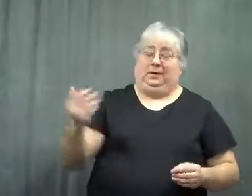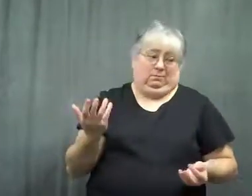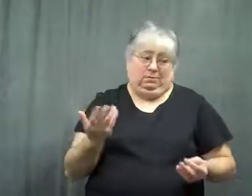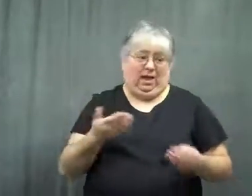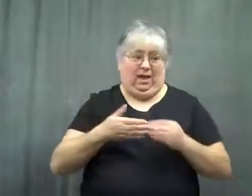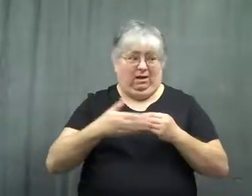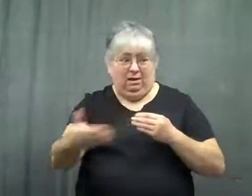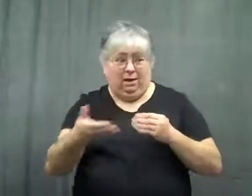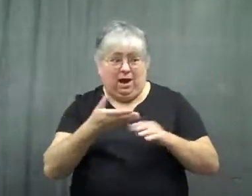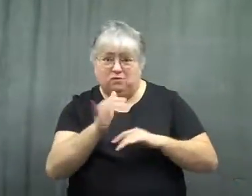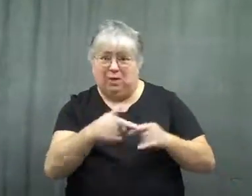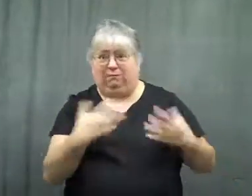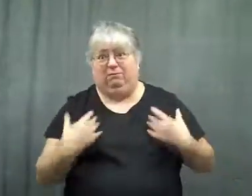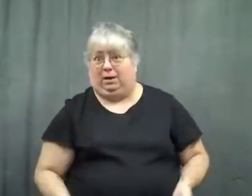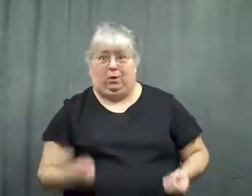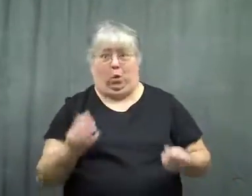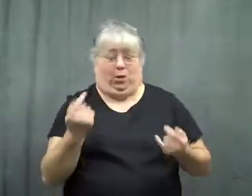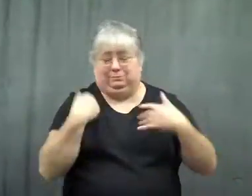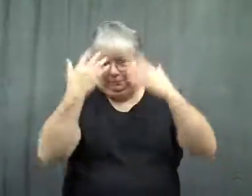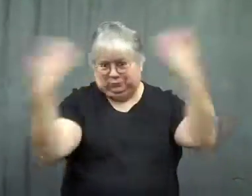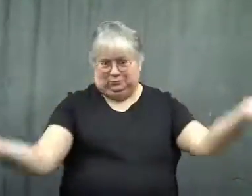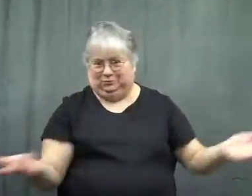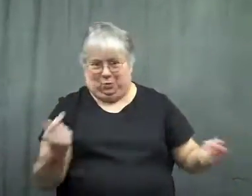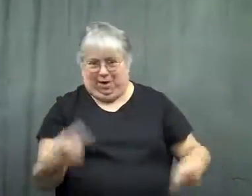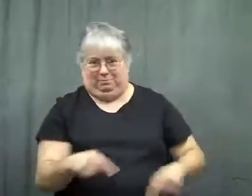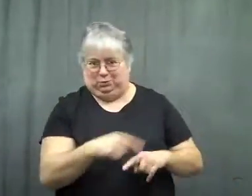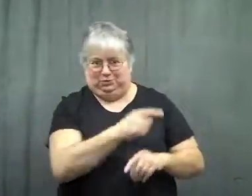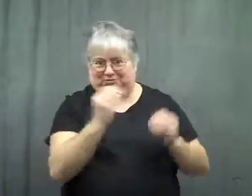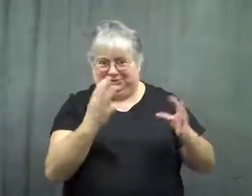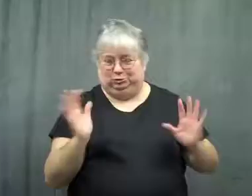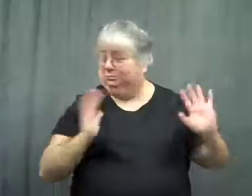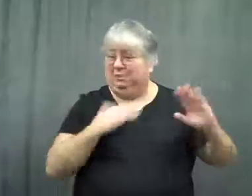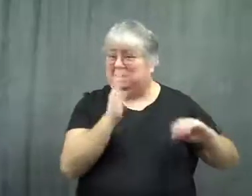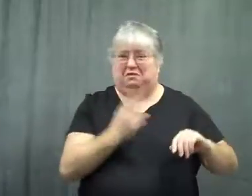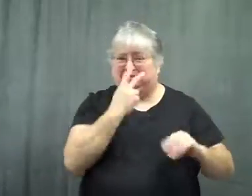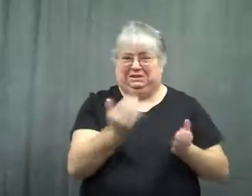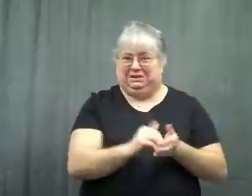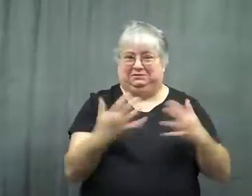He might have fainted after that, I don't know what happened to him. I never saw him again.